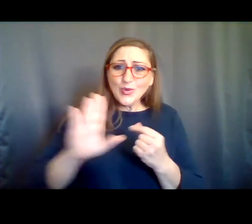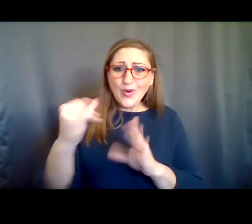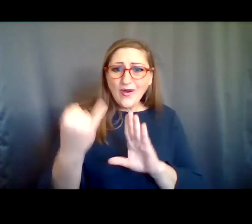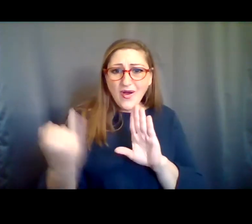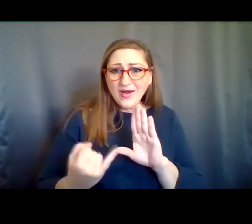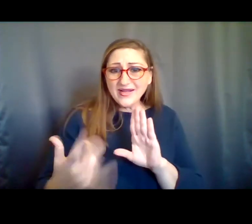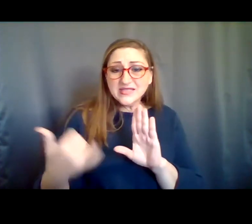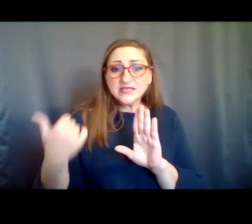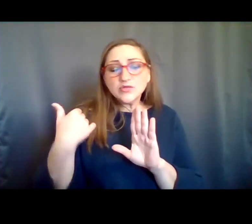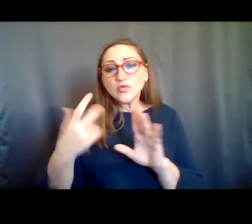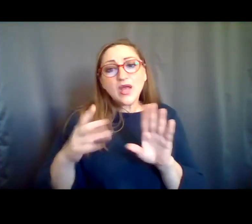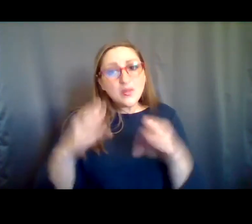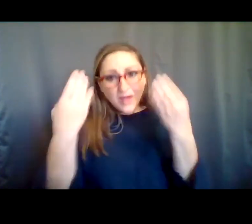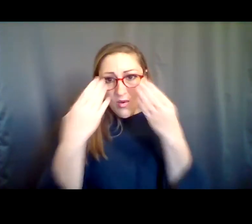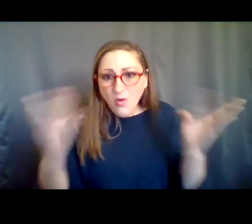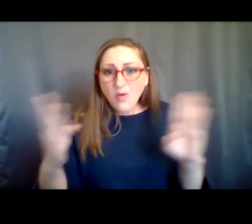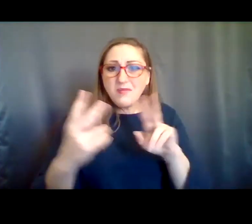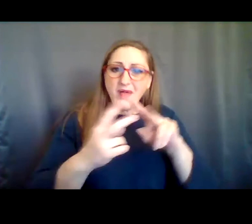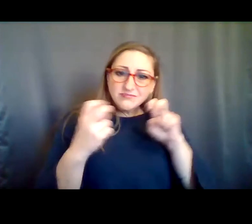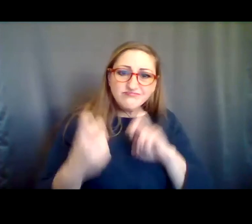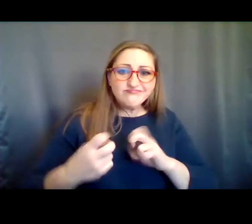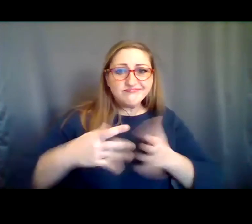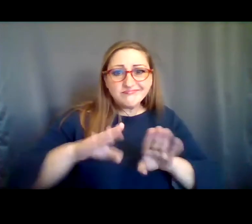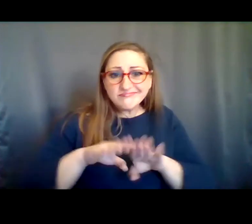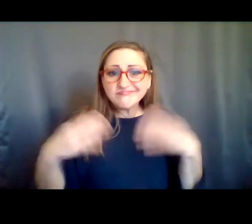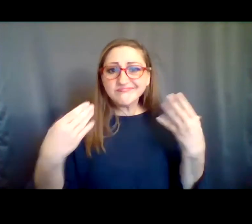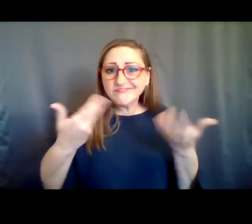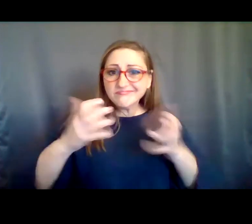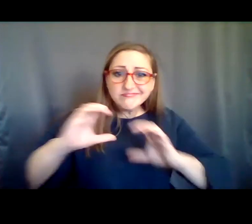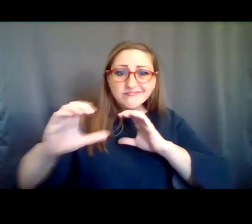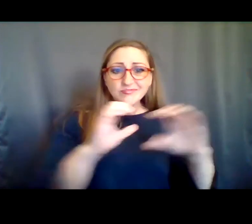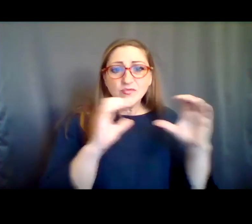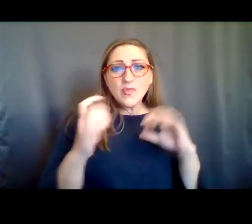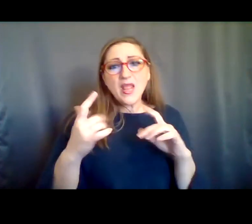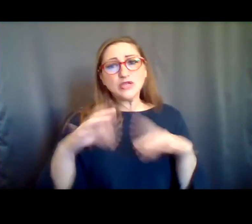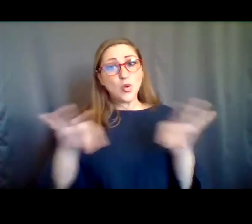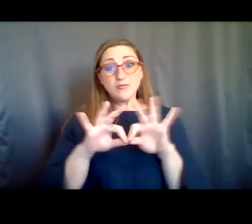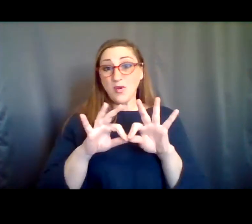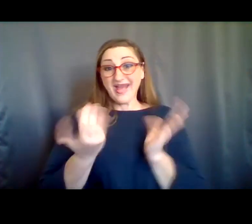. And today we're in a space where we continue to keep our safety protocols pretty conservative